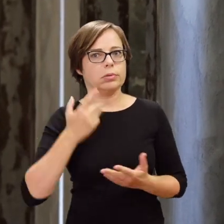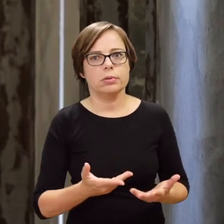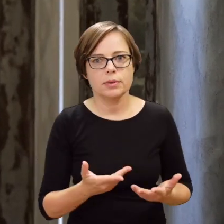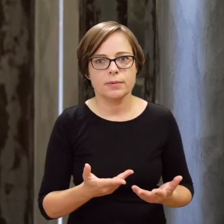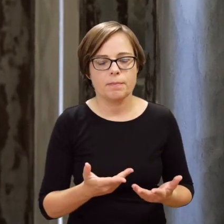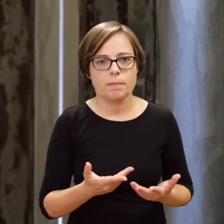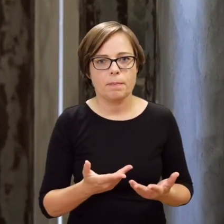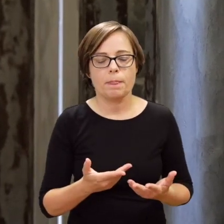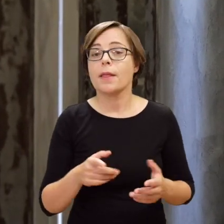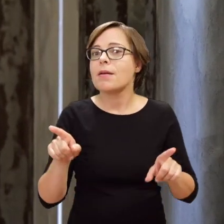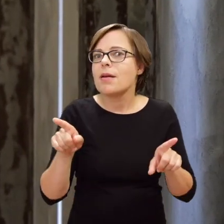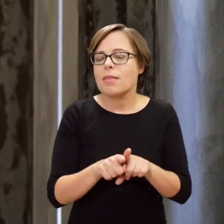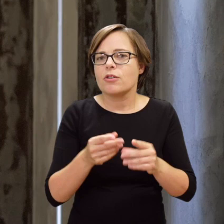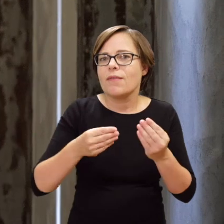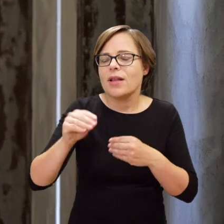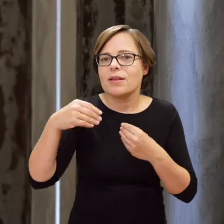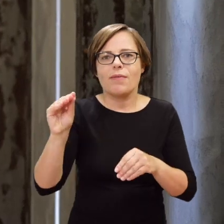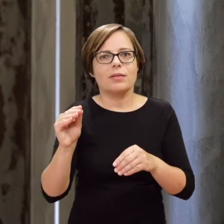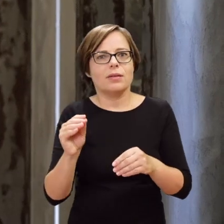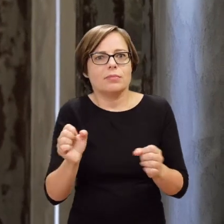We also talk about the growing fear and panic,